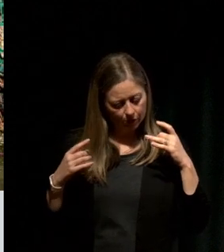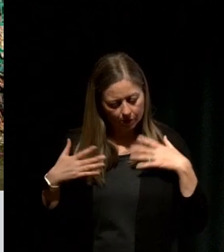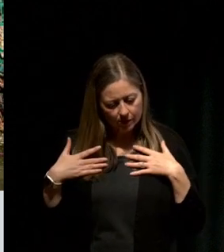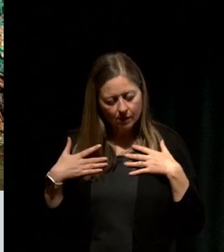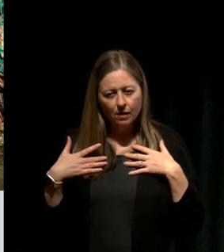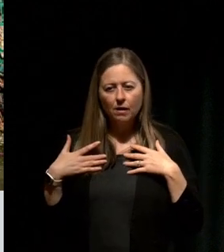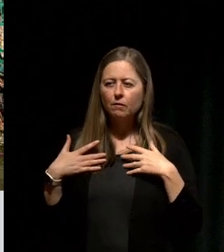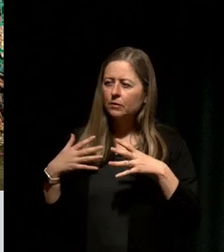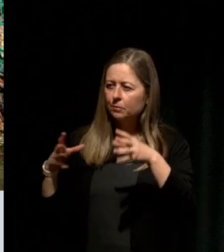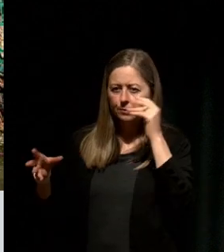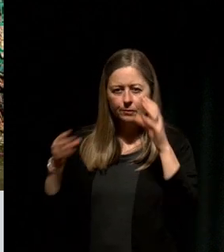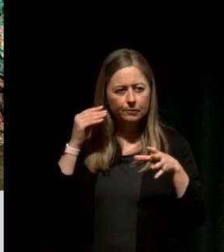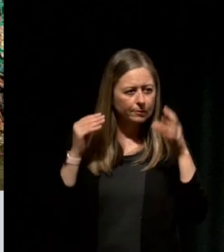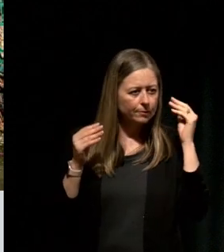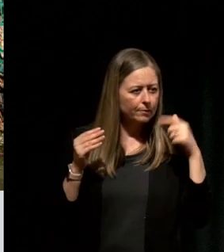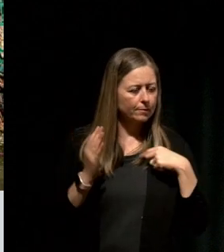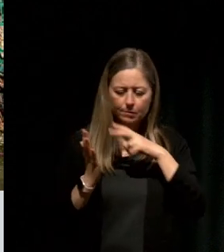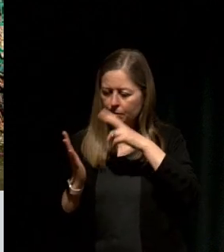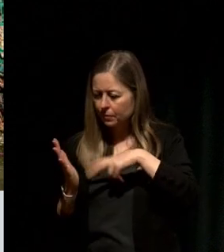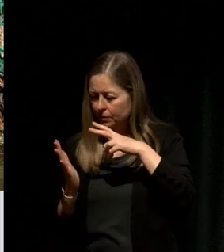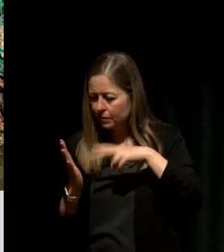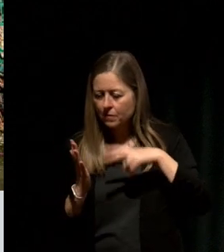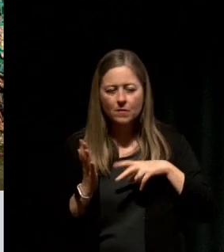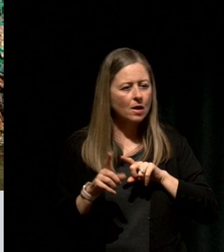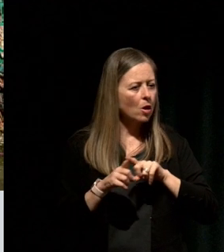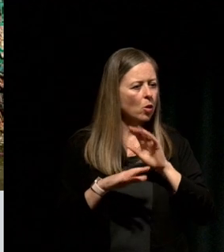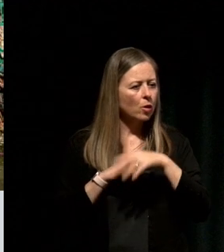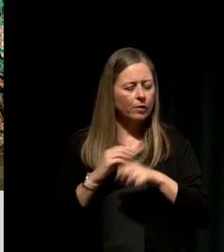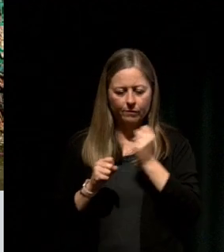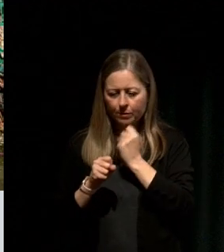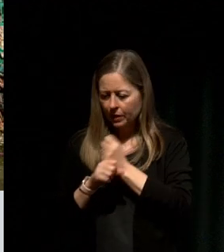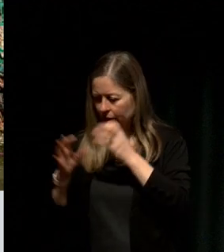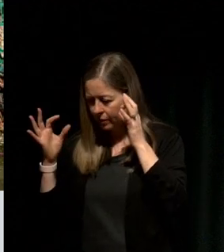I was in a podcast, I learned about decision making, and the principles for success and